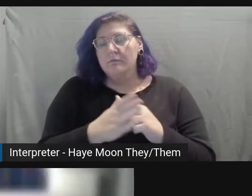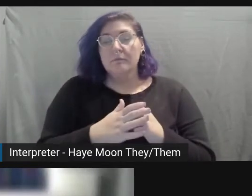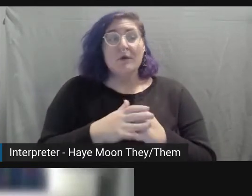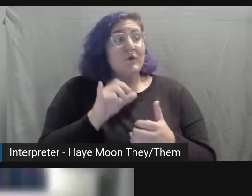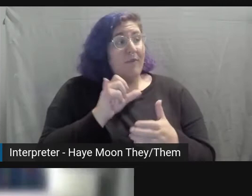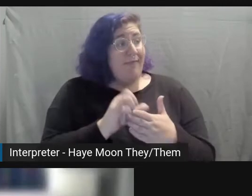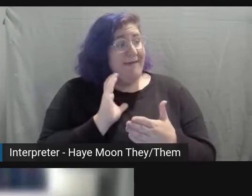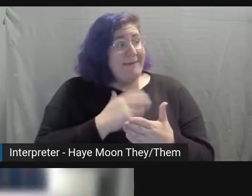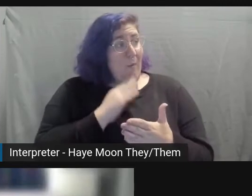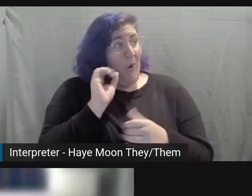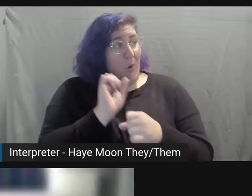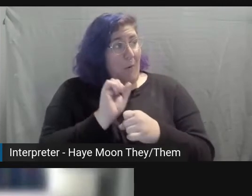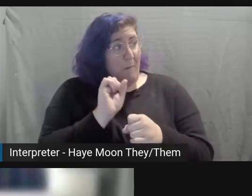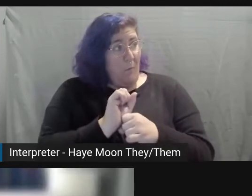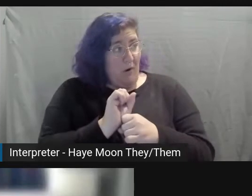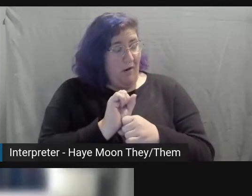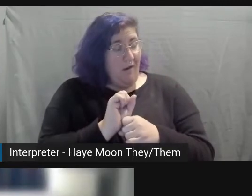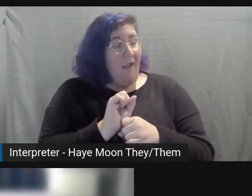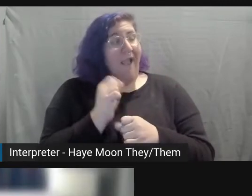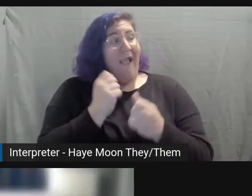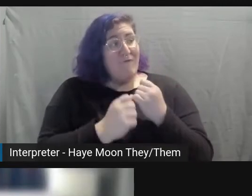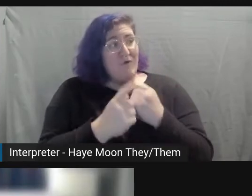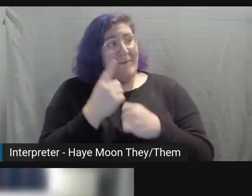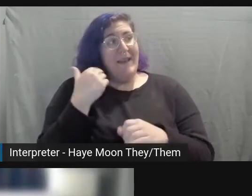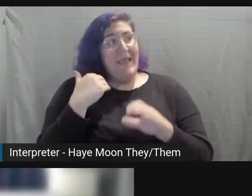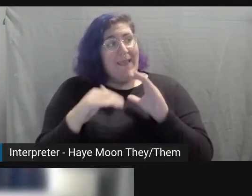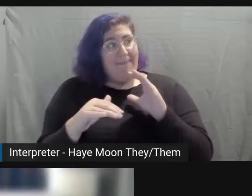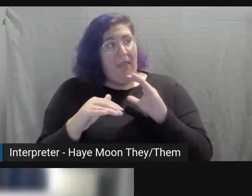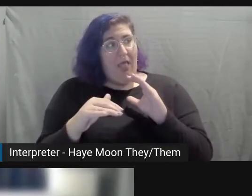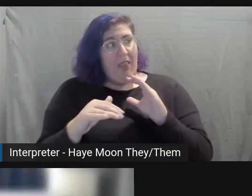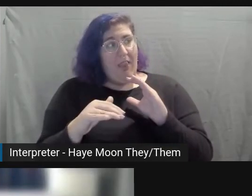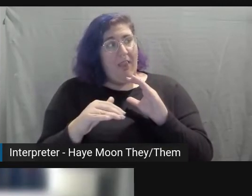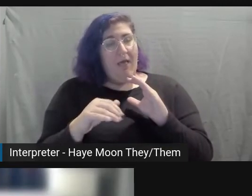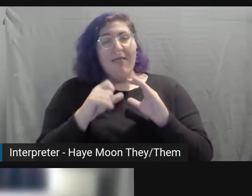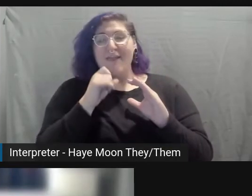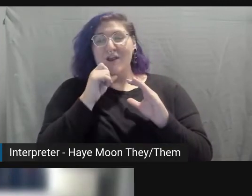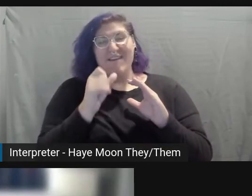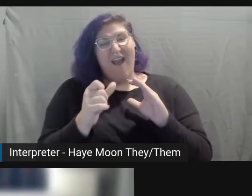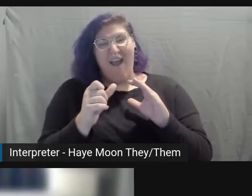Everybody email their not so diverse diverse photos to Bela.